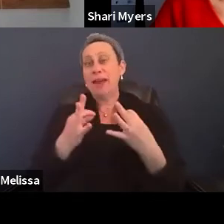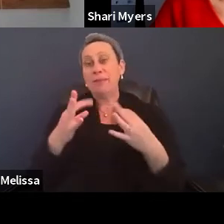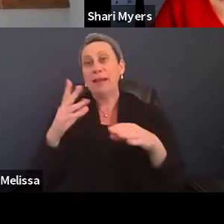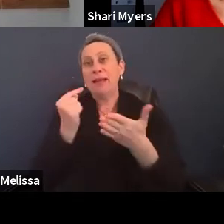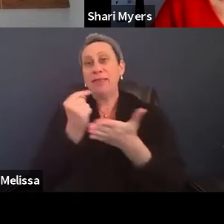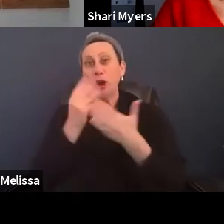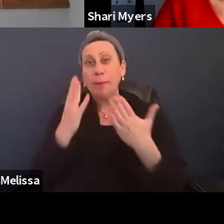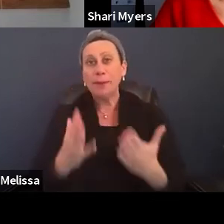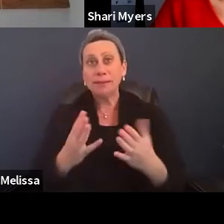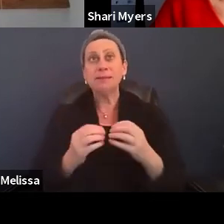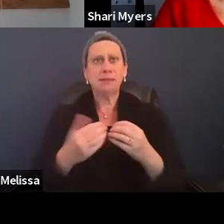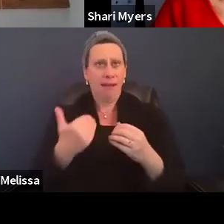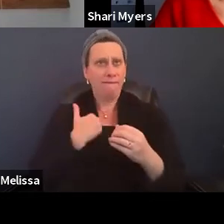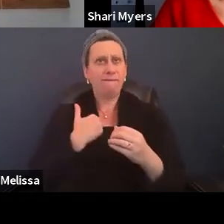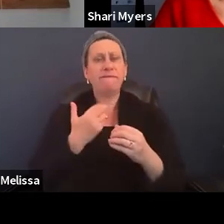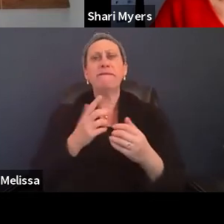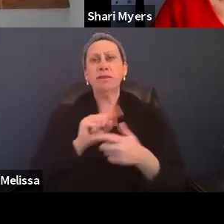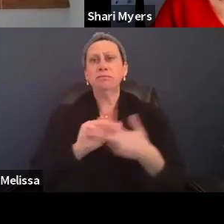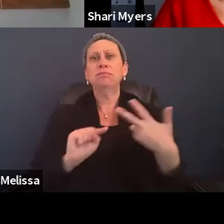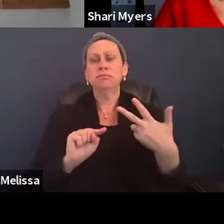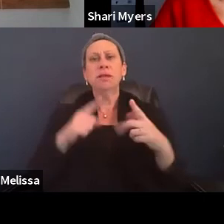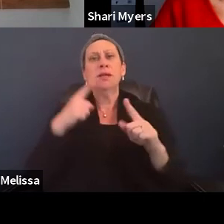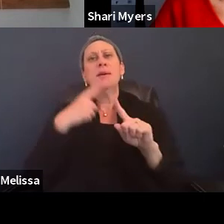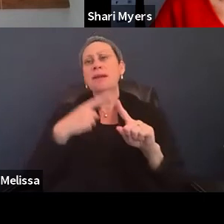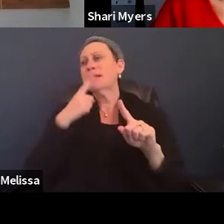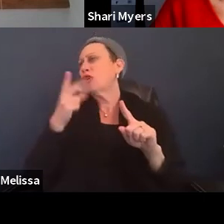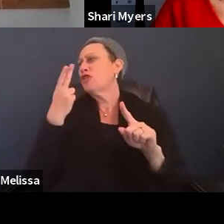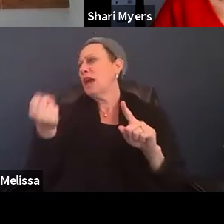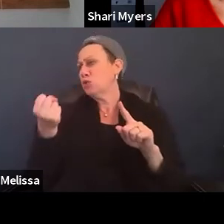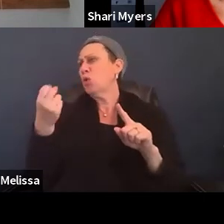We also, and I'm sure there are high school counselors and some others.